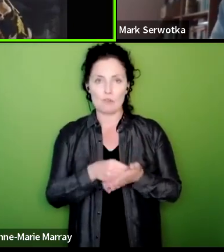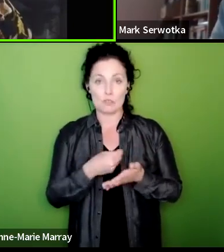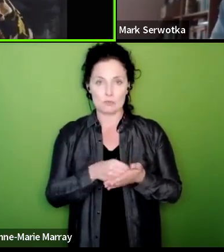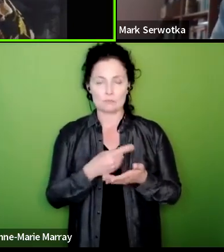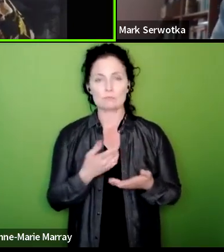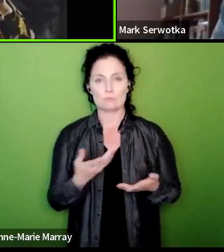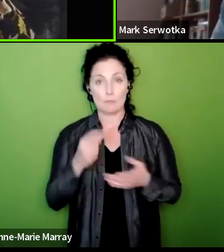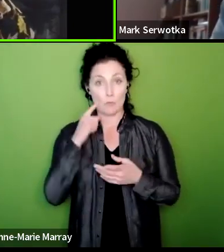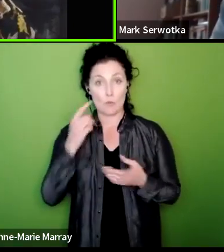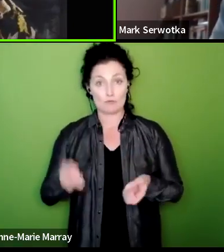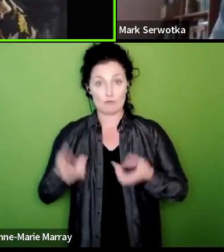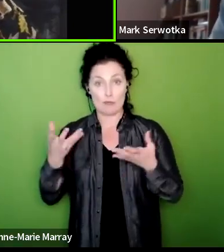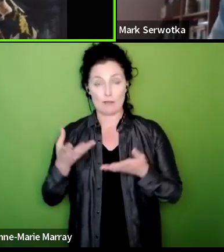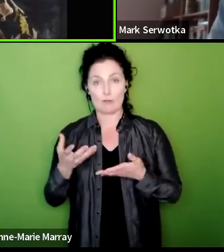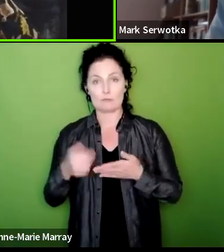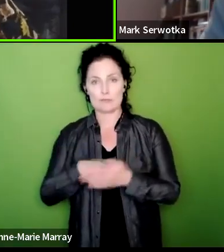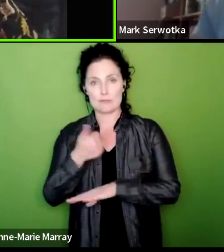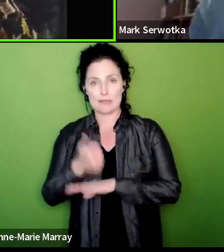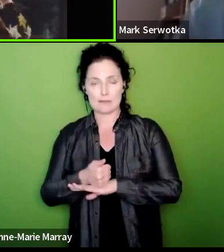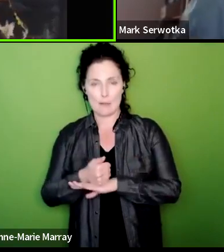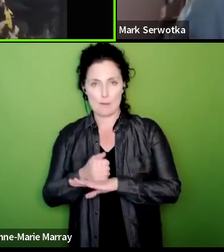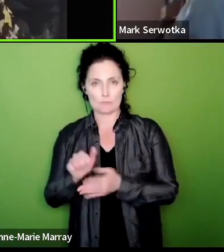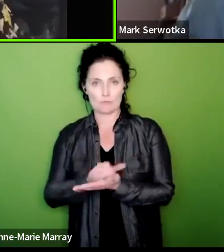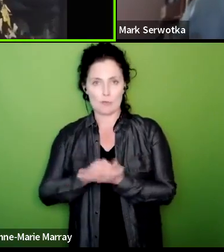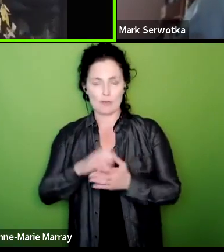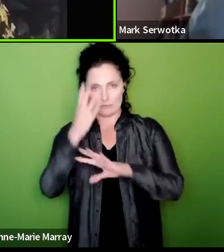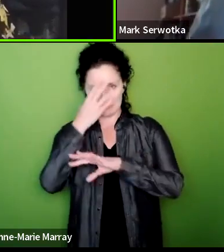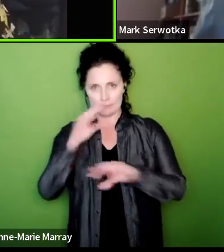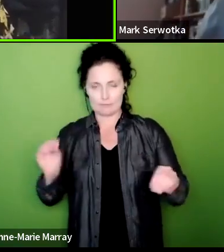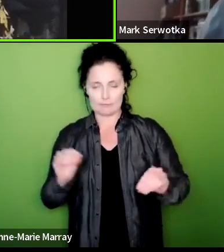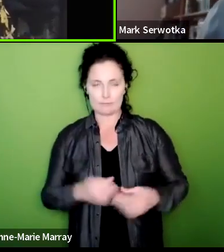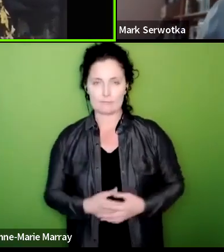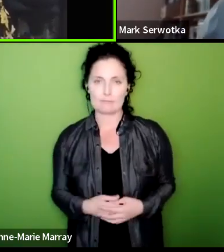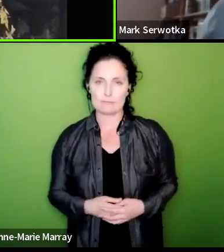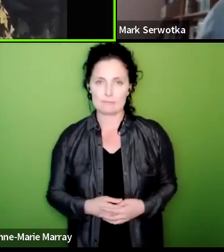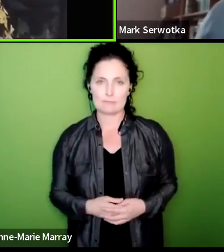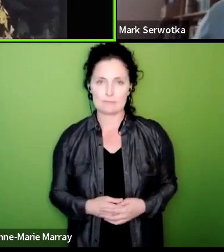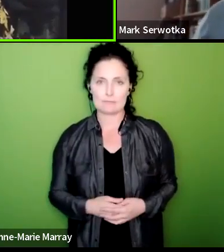and we can make sure that is fully communicated as Mark said there'd be lots of Communications